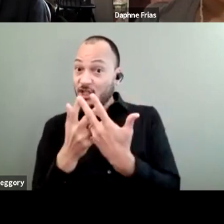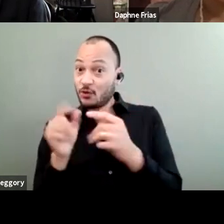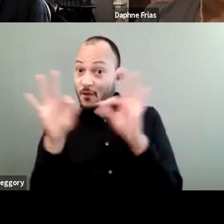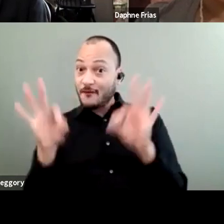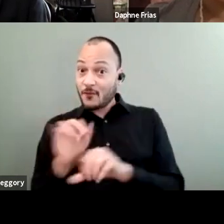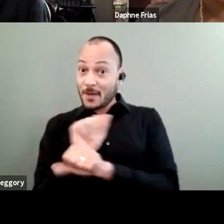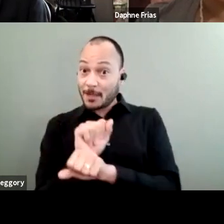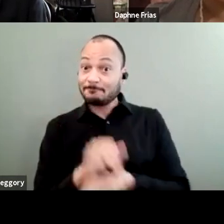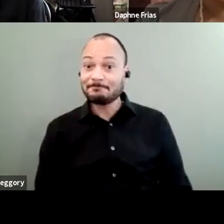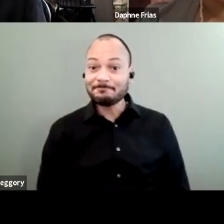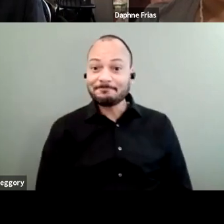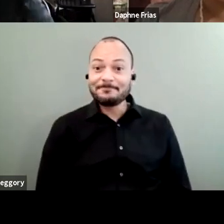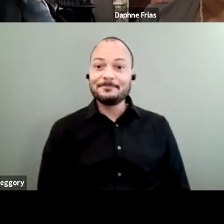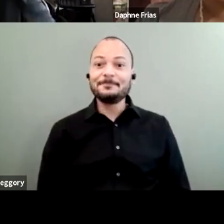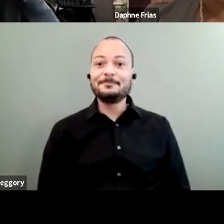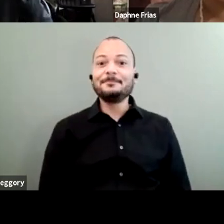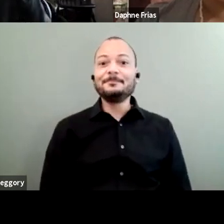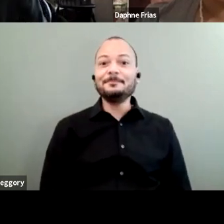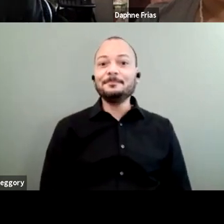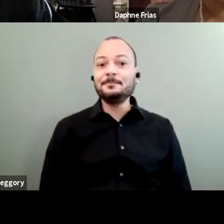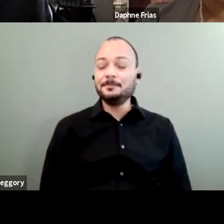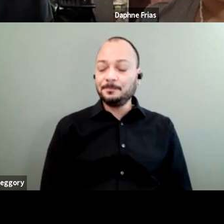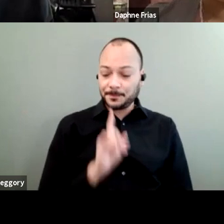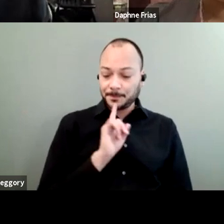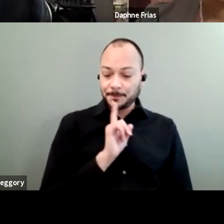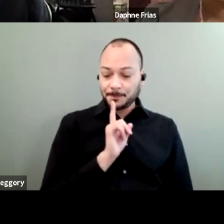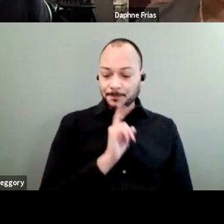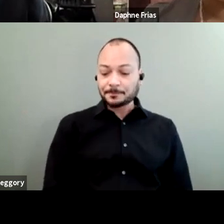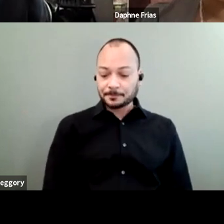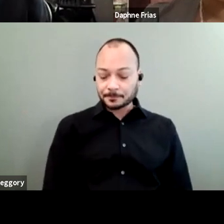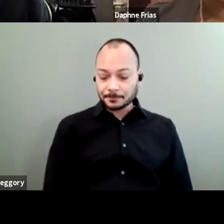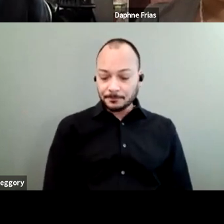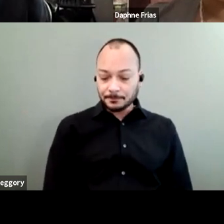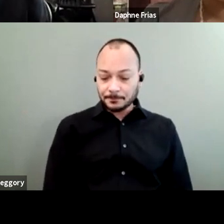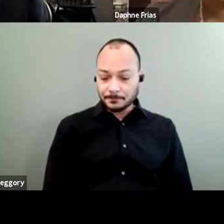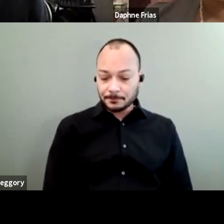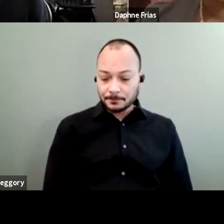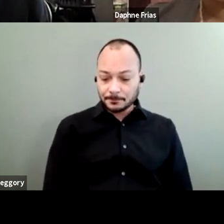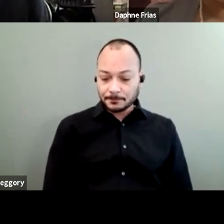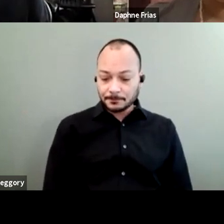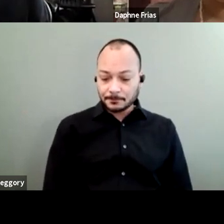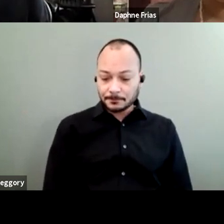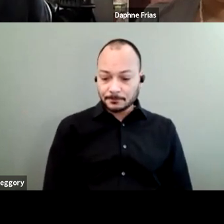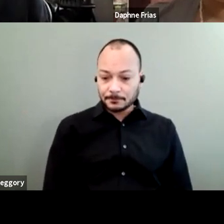Well, I live, presently, in a very privileged place